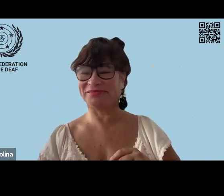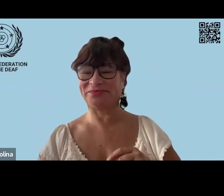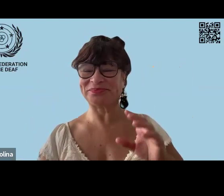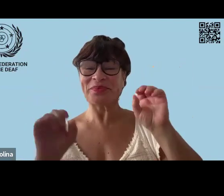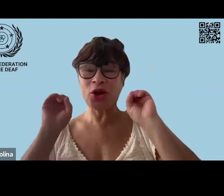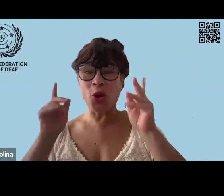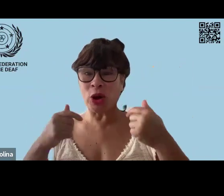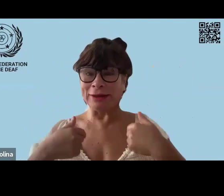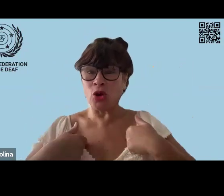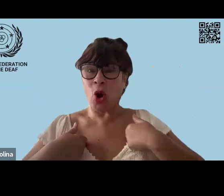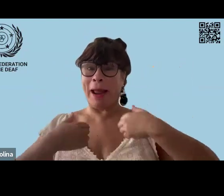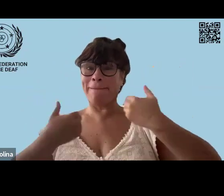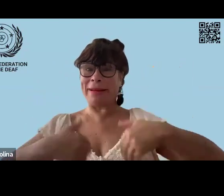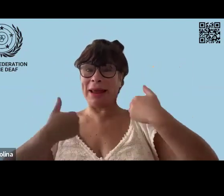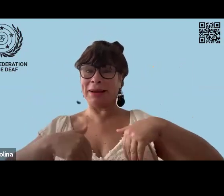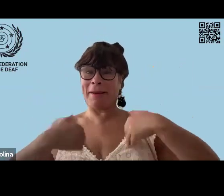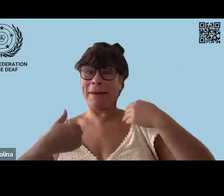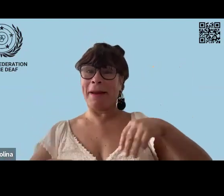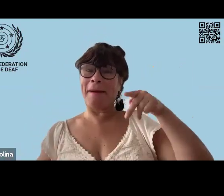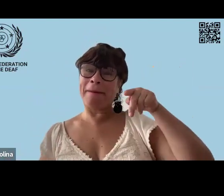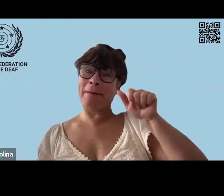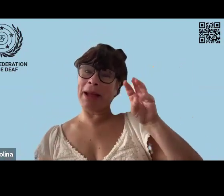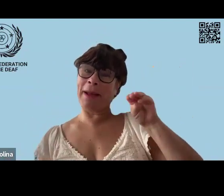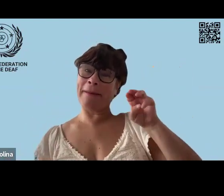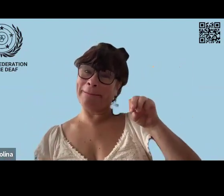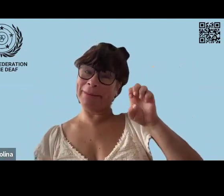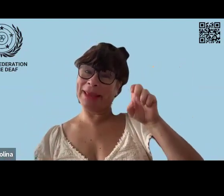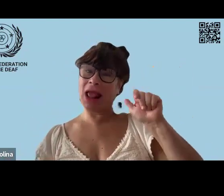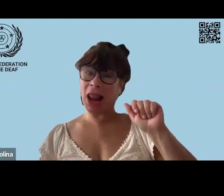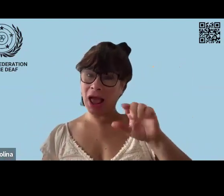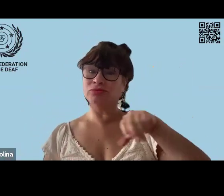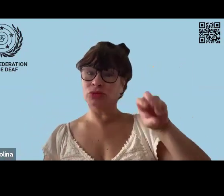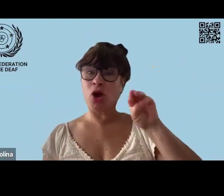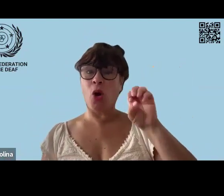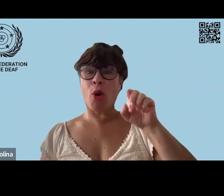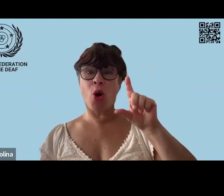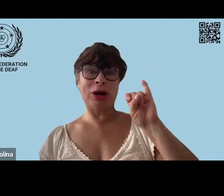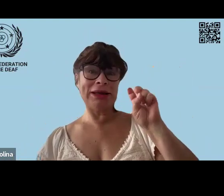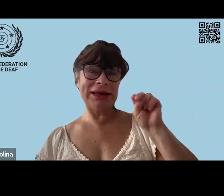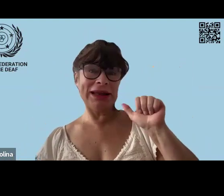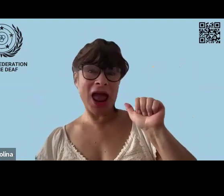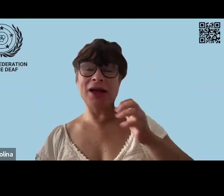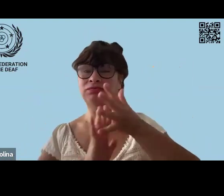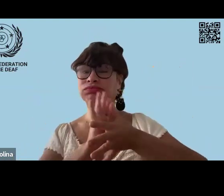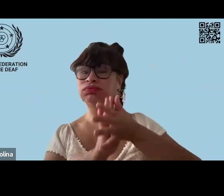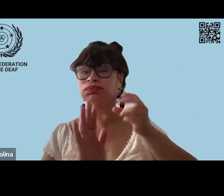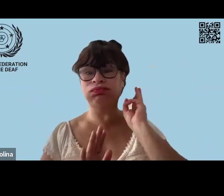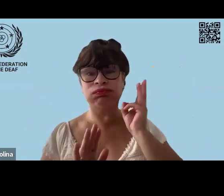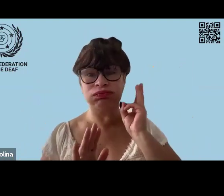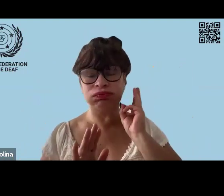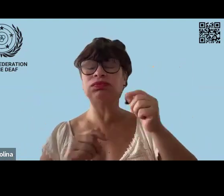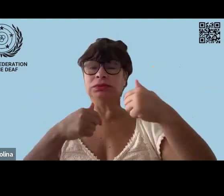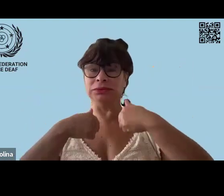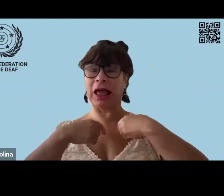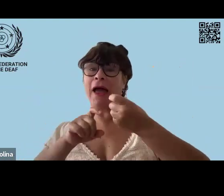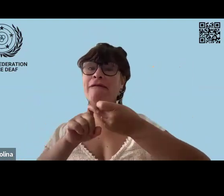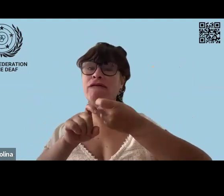Okay. So I am Pamela. My sign name looks like this.